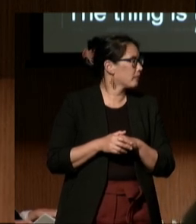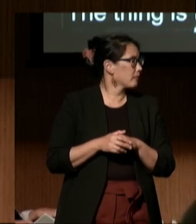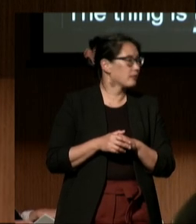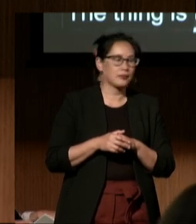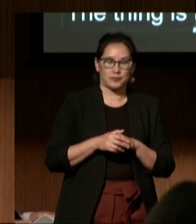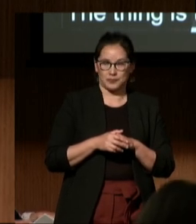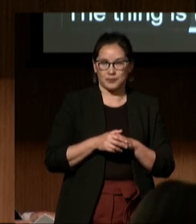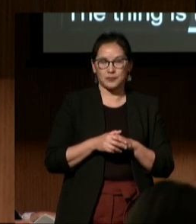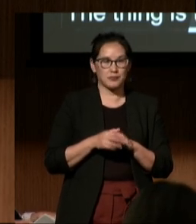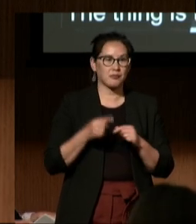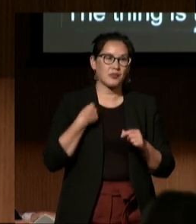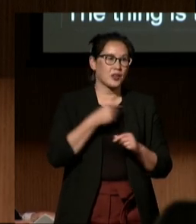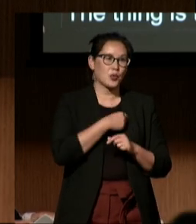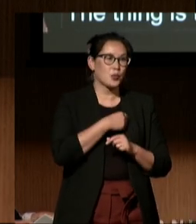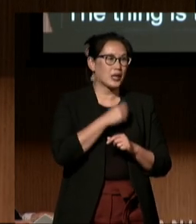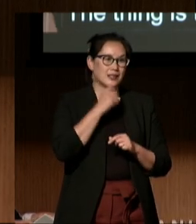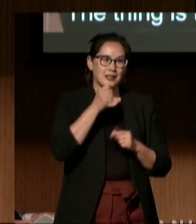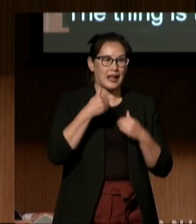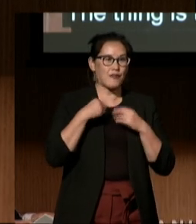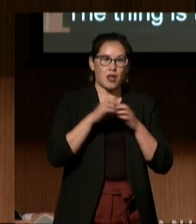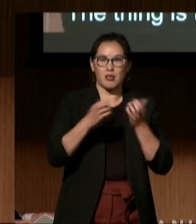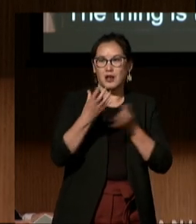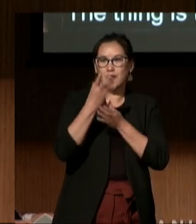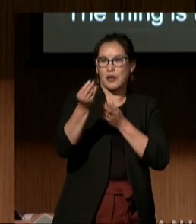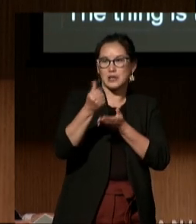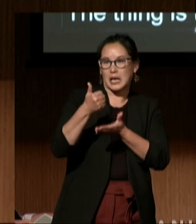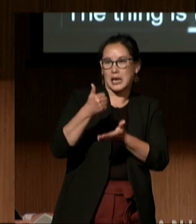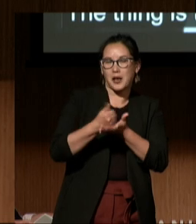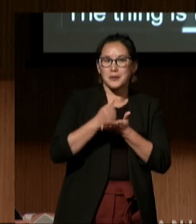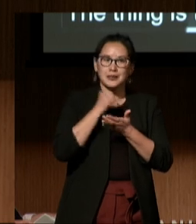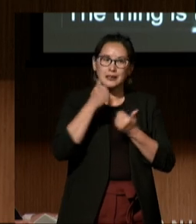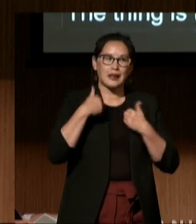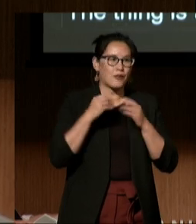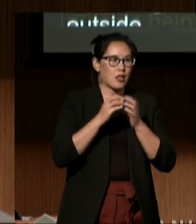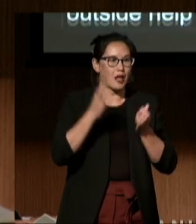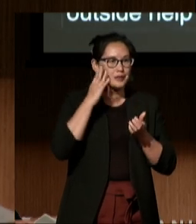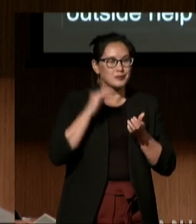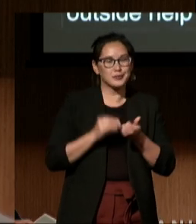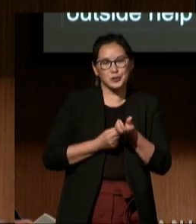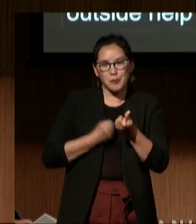we didn't have a lot of outside help nor experience to best support our beloved family member.